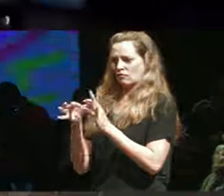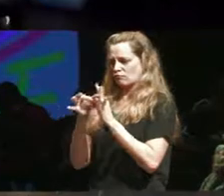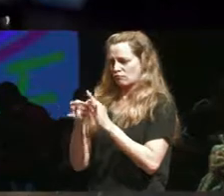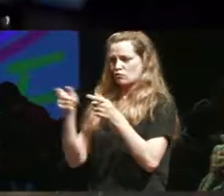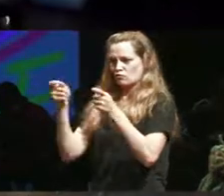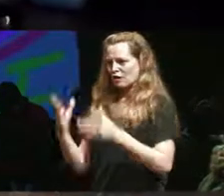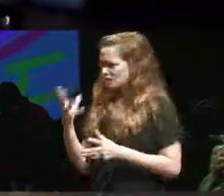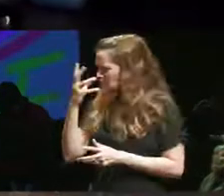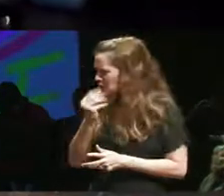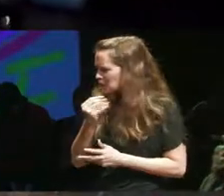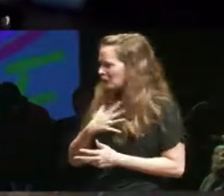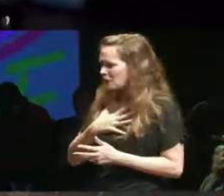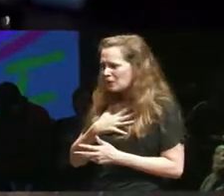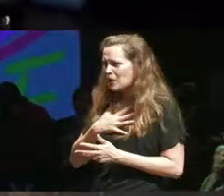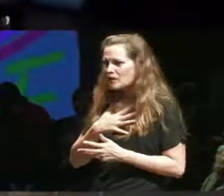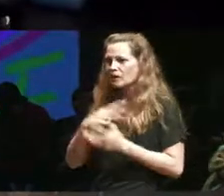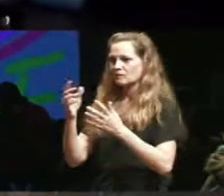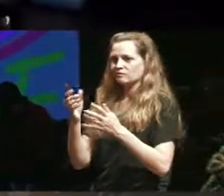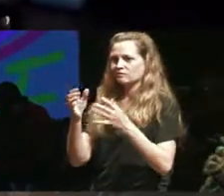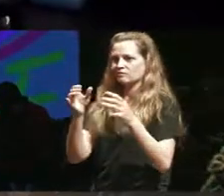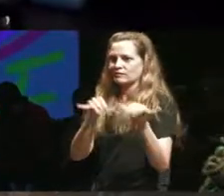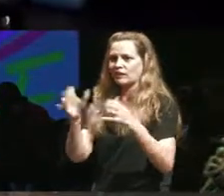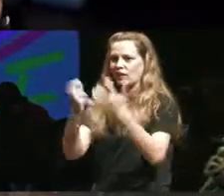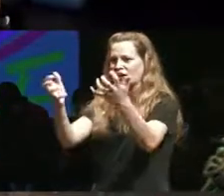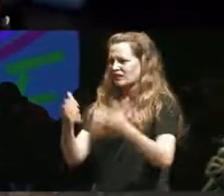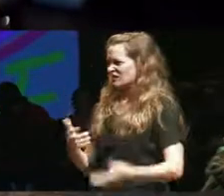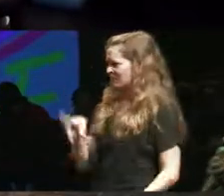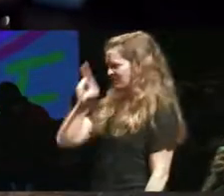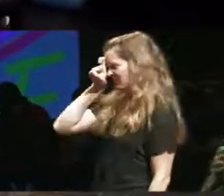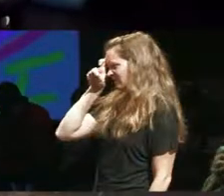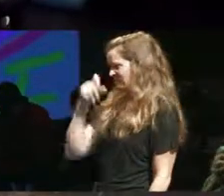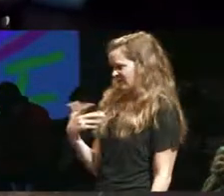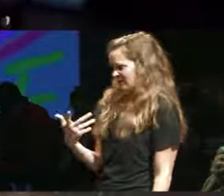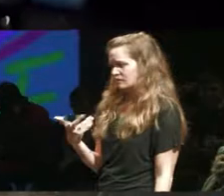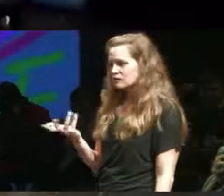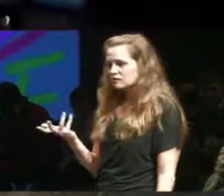just the beauty and how people move and and how they express in this you know